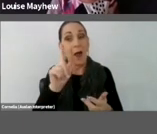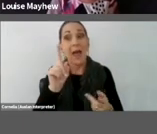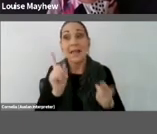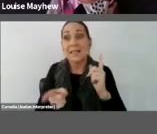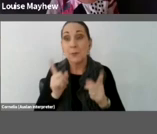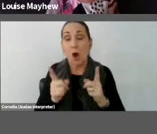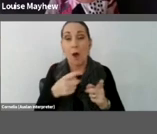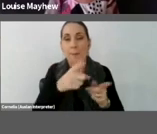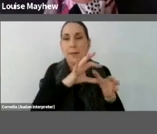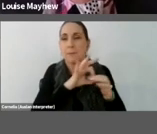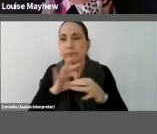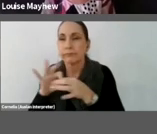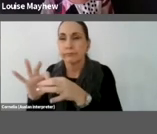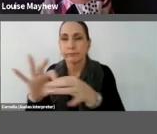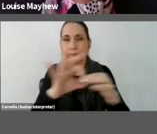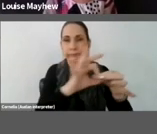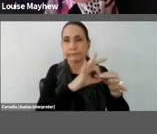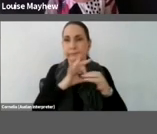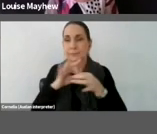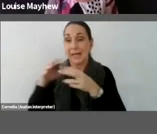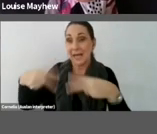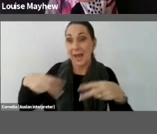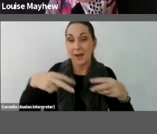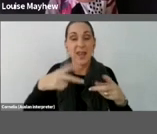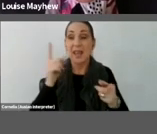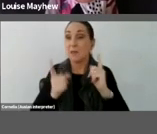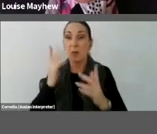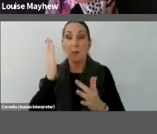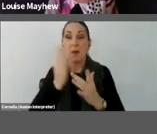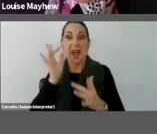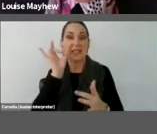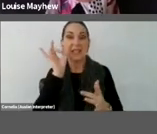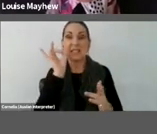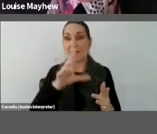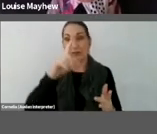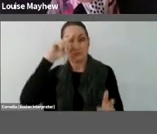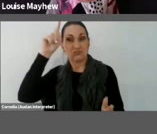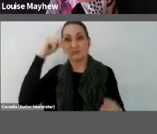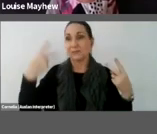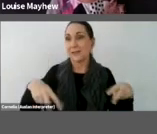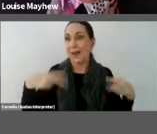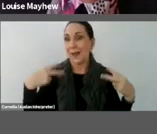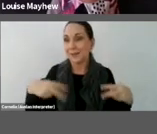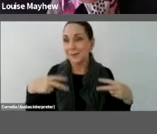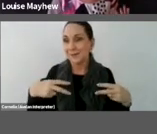movements and sometimes in free spontaneous steps.So it champions both